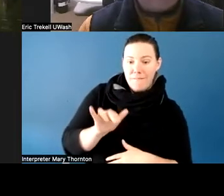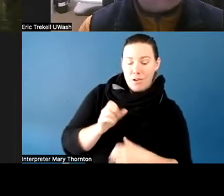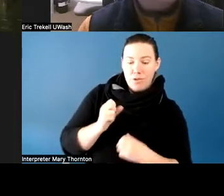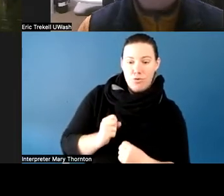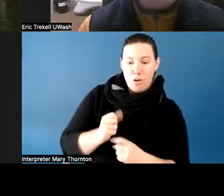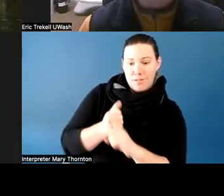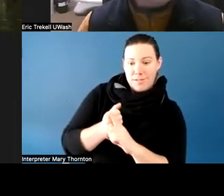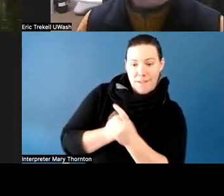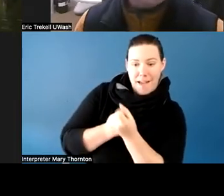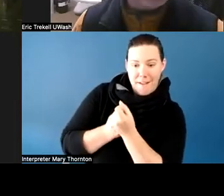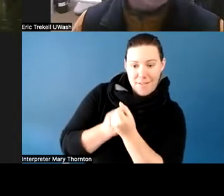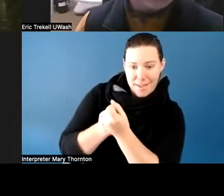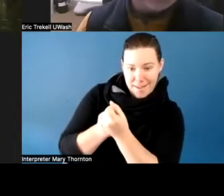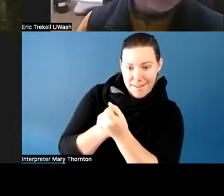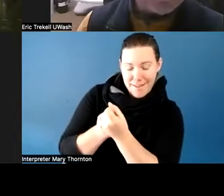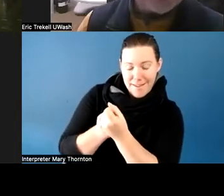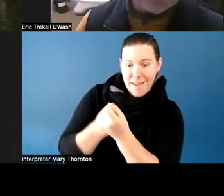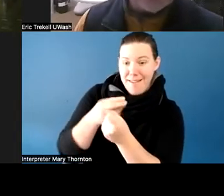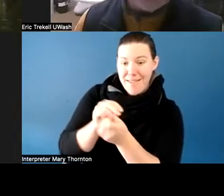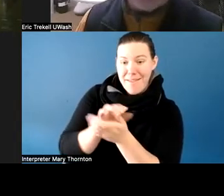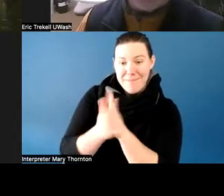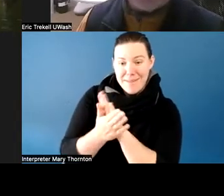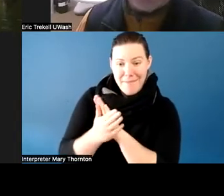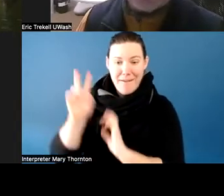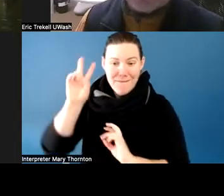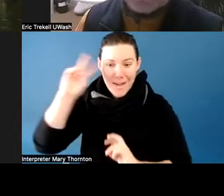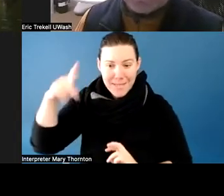board, which is tremendous growth.